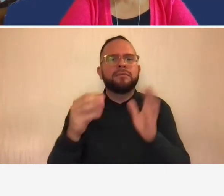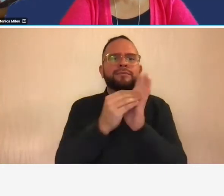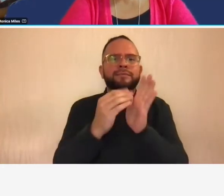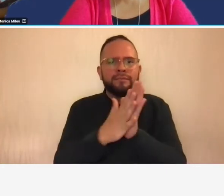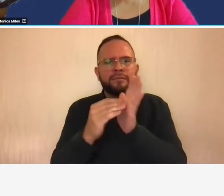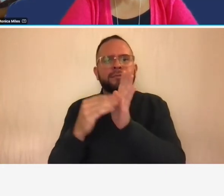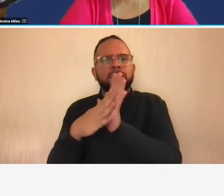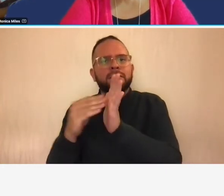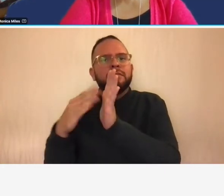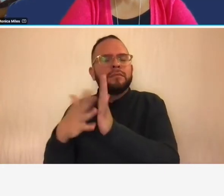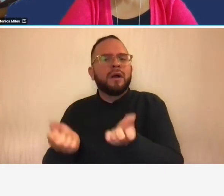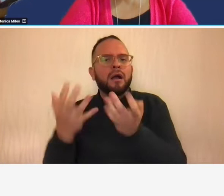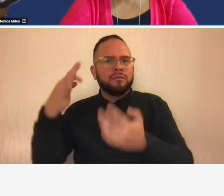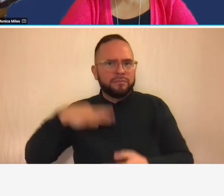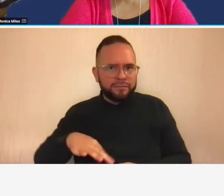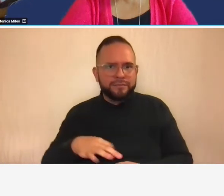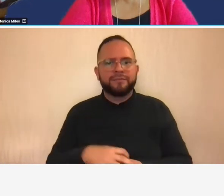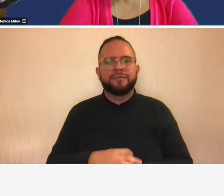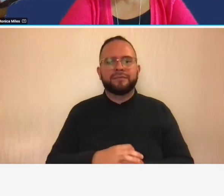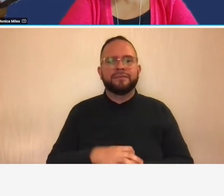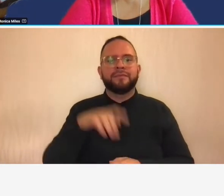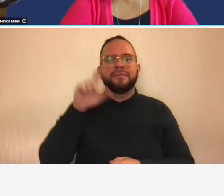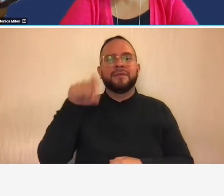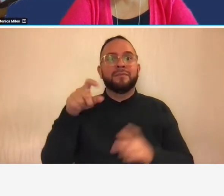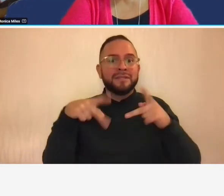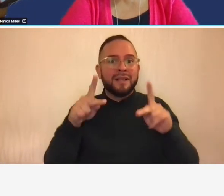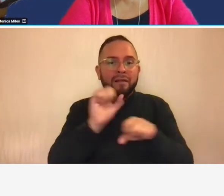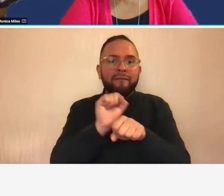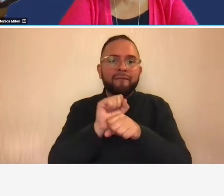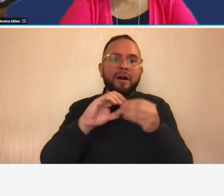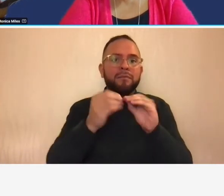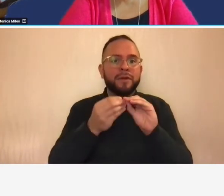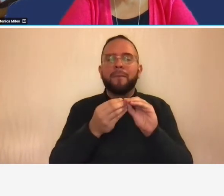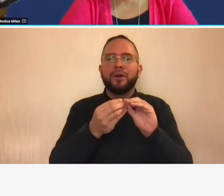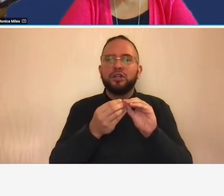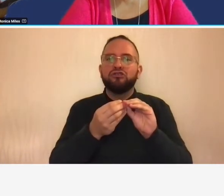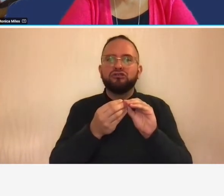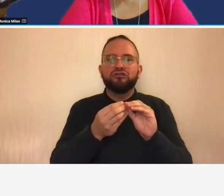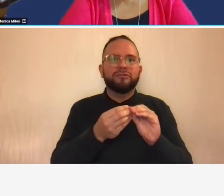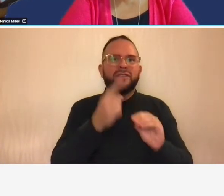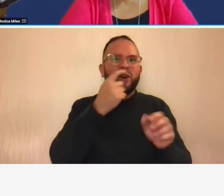to support job costing it must allow job numbers to be assigned to individual items of expenses and